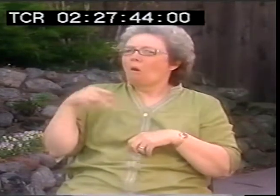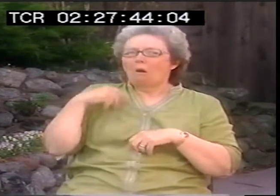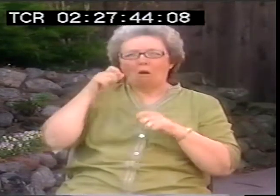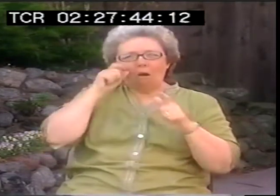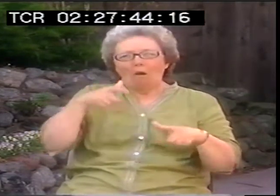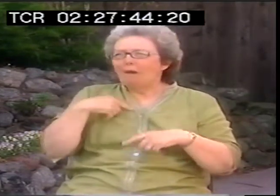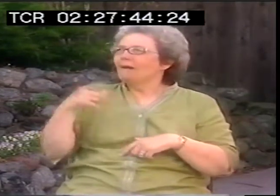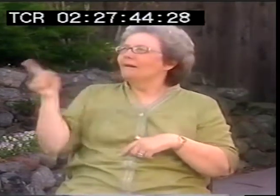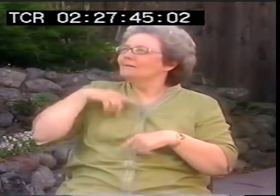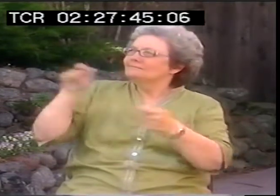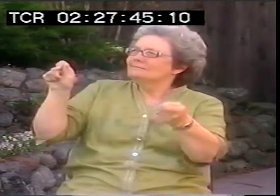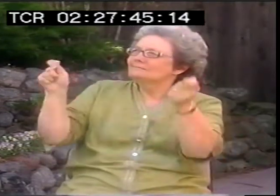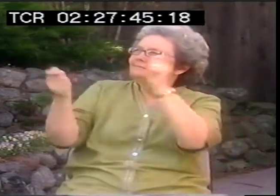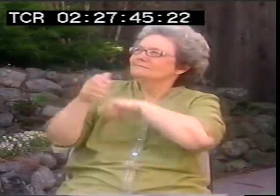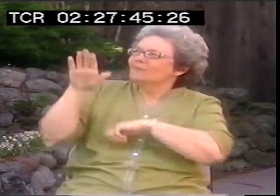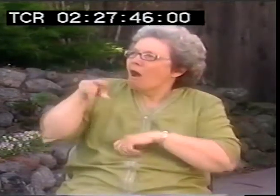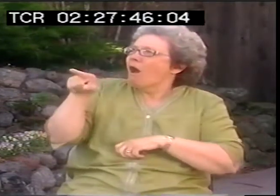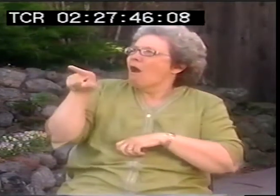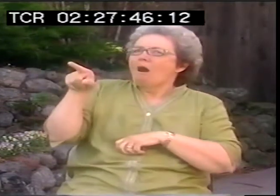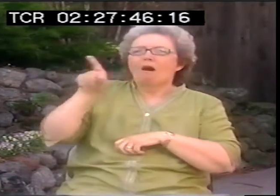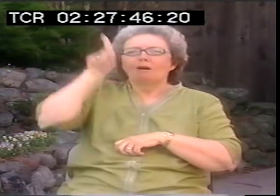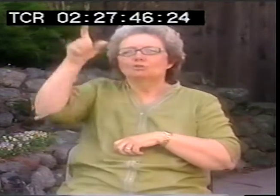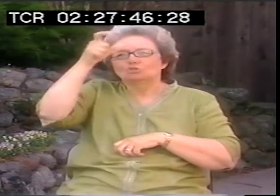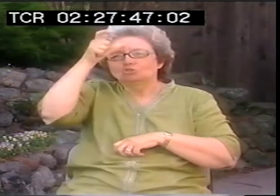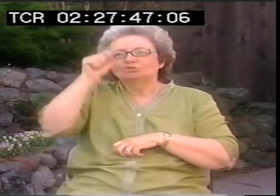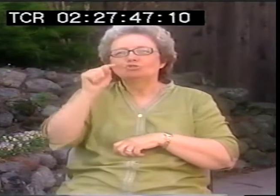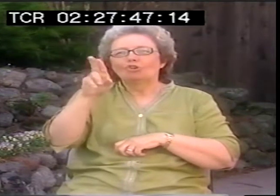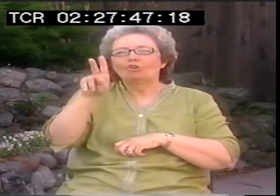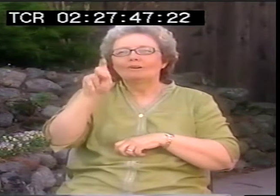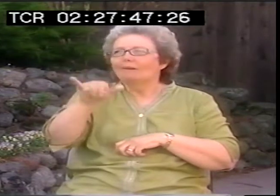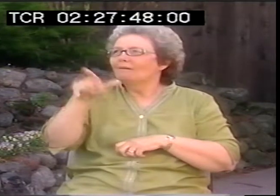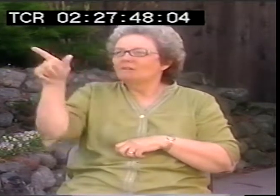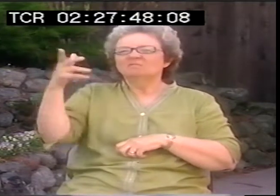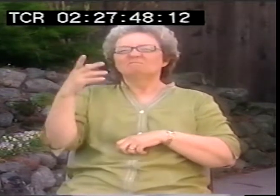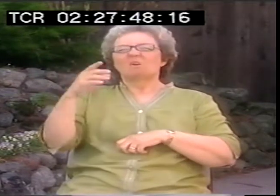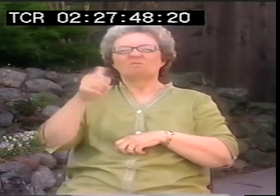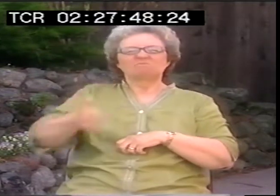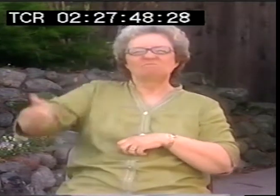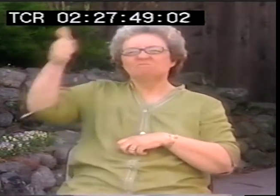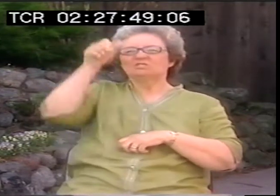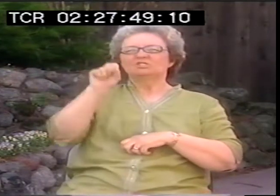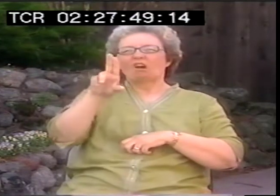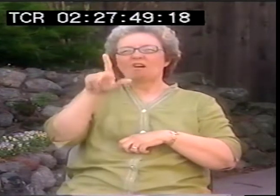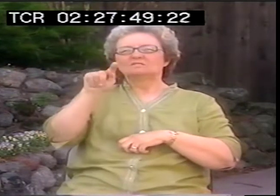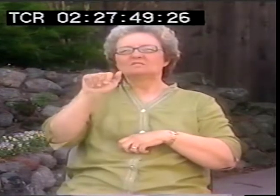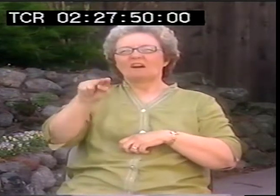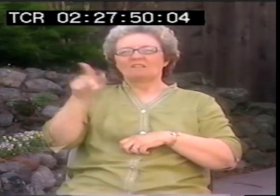I didn't know about that. What a surprise. The next picture I turned around was from Turkey.